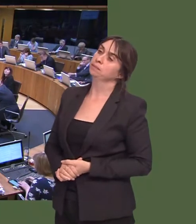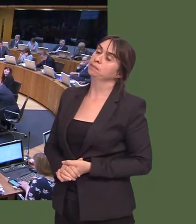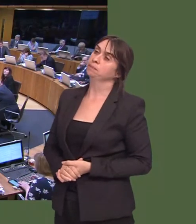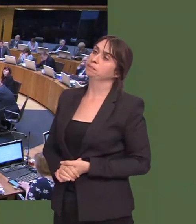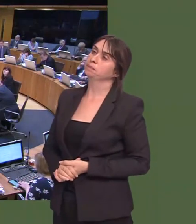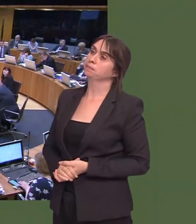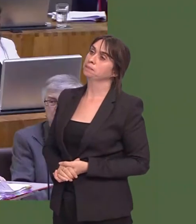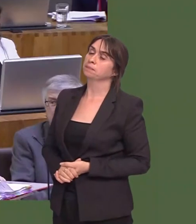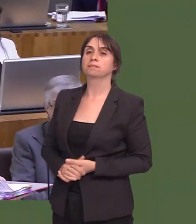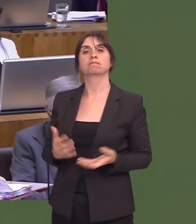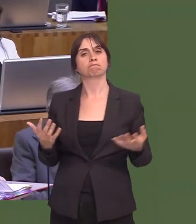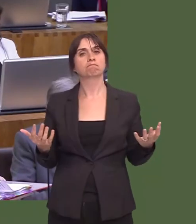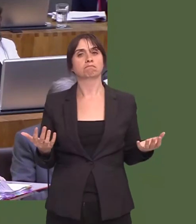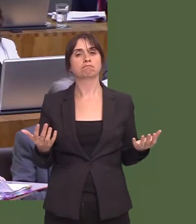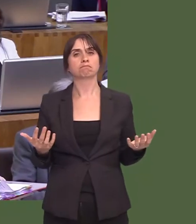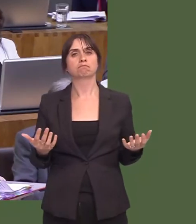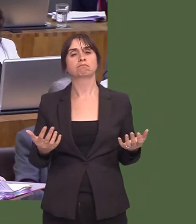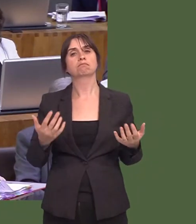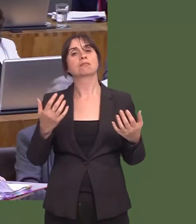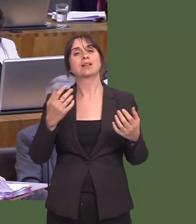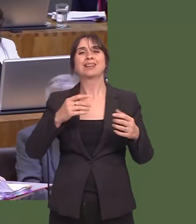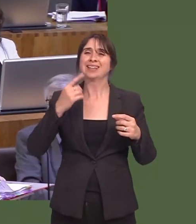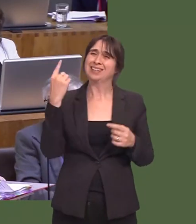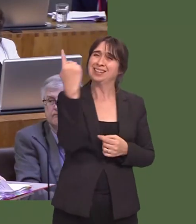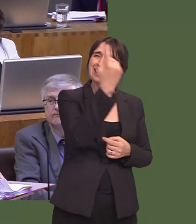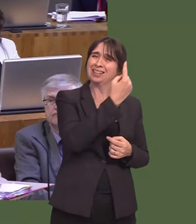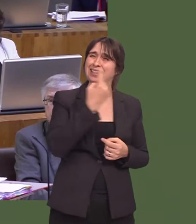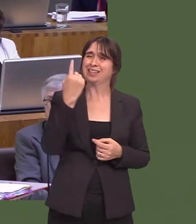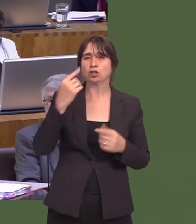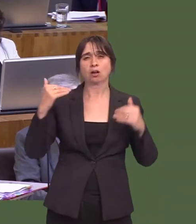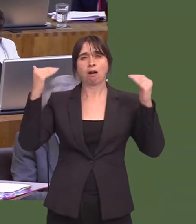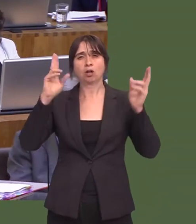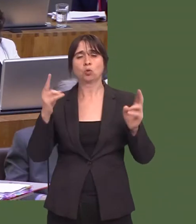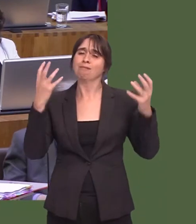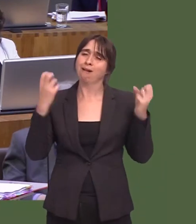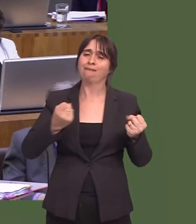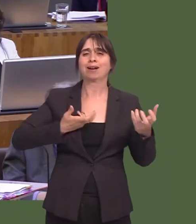ond, i rai pobl ifanc, maeín rhaid cael mwy o gyngor, a dyna pam, wrth gwrs, rydym ni